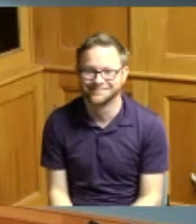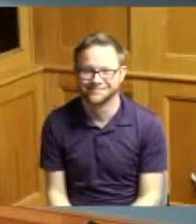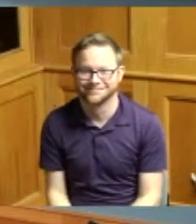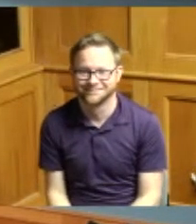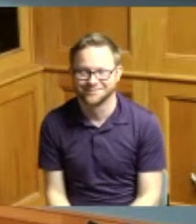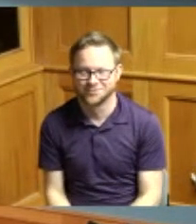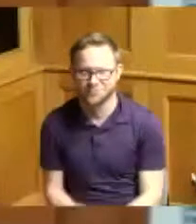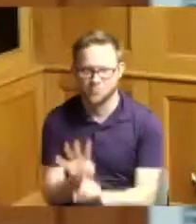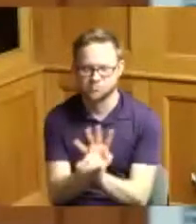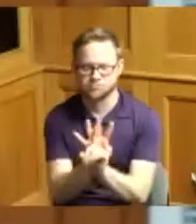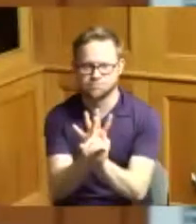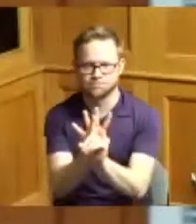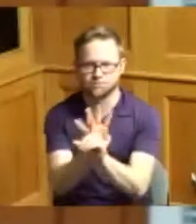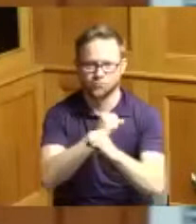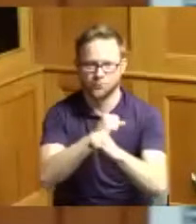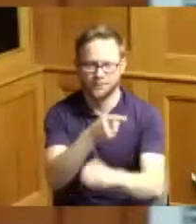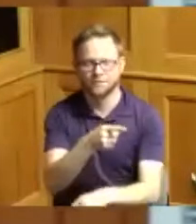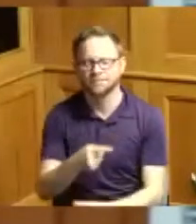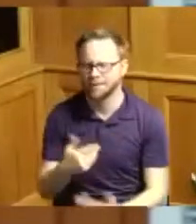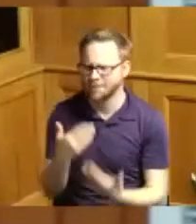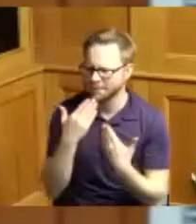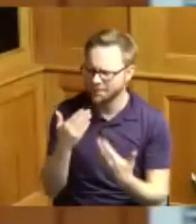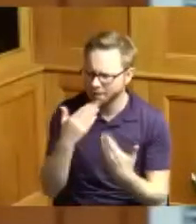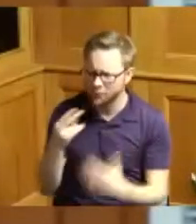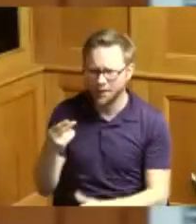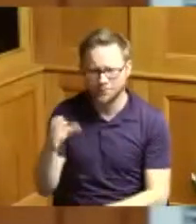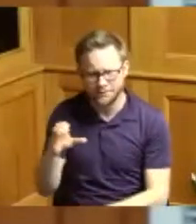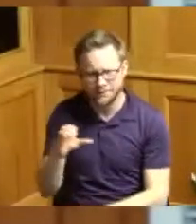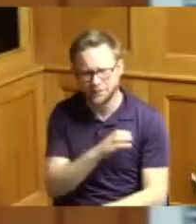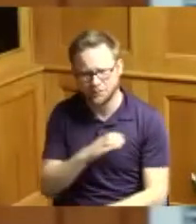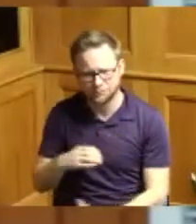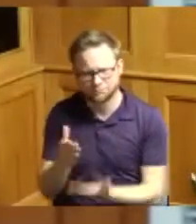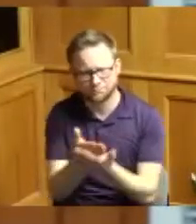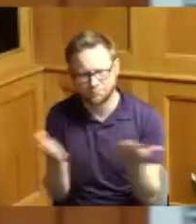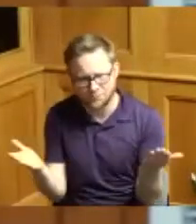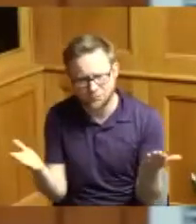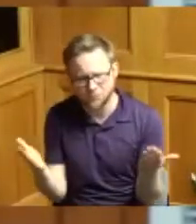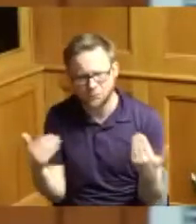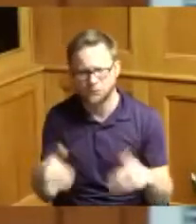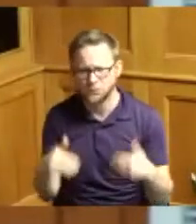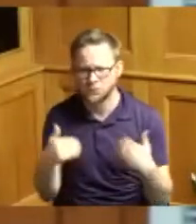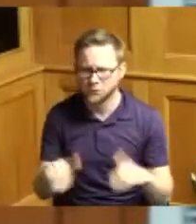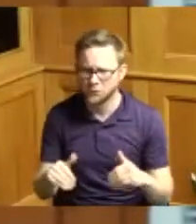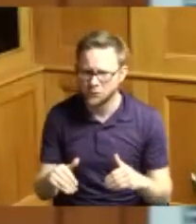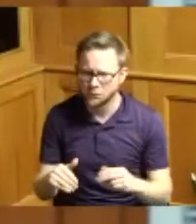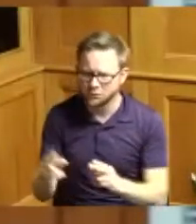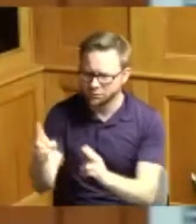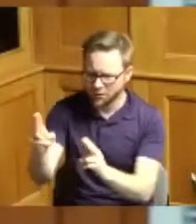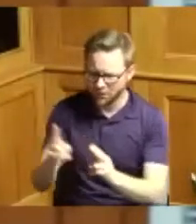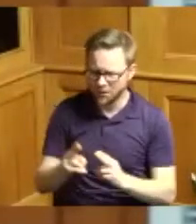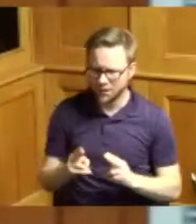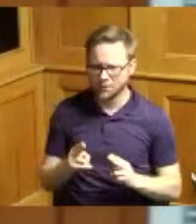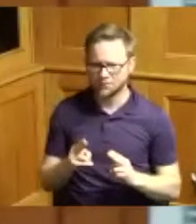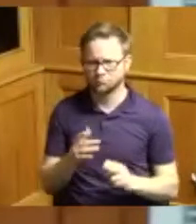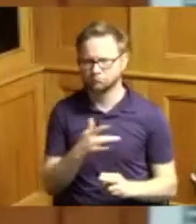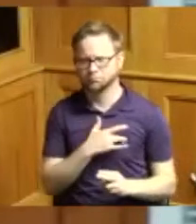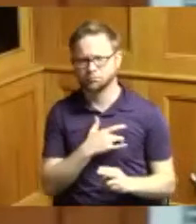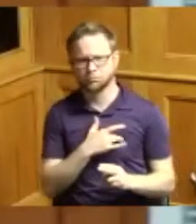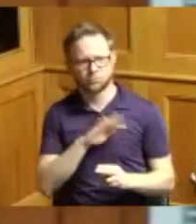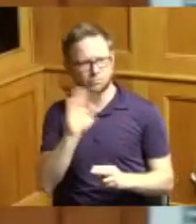thank you Hamilton County Commissioners for this honoring I never expected to be honored